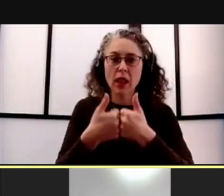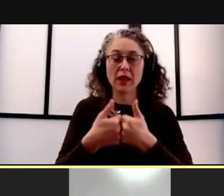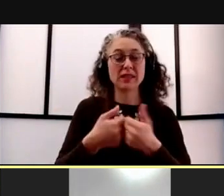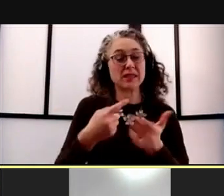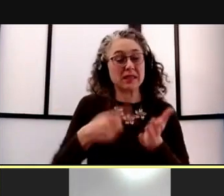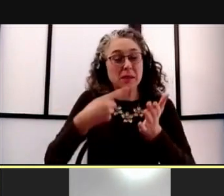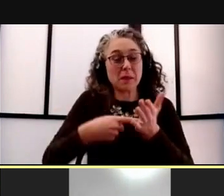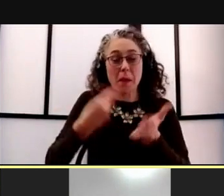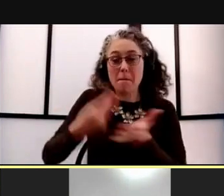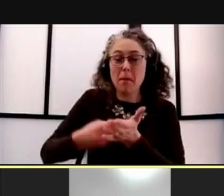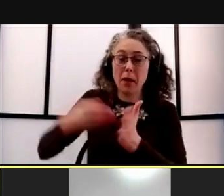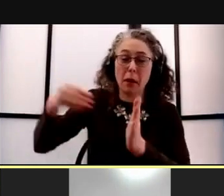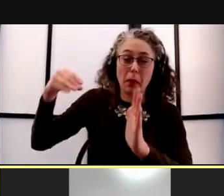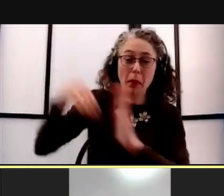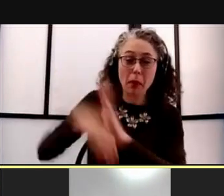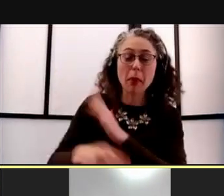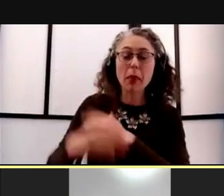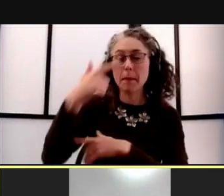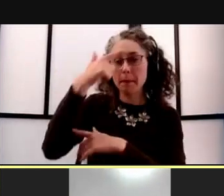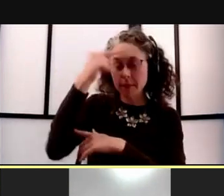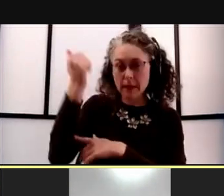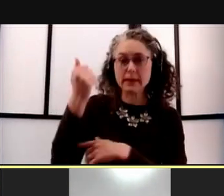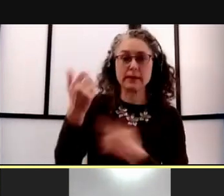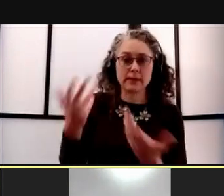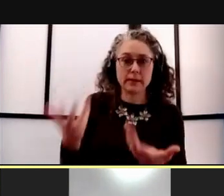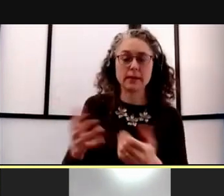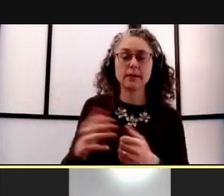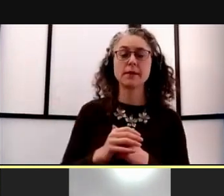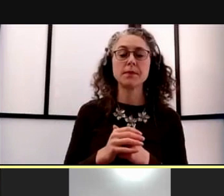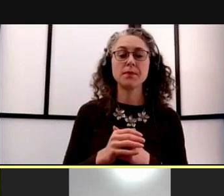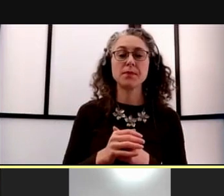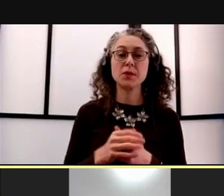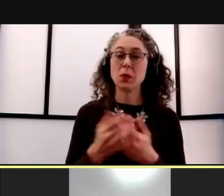and as a result, we have incurred substantial new costs.